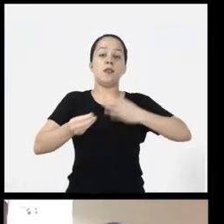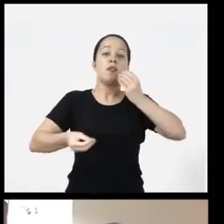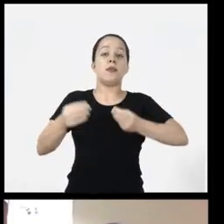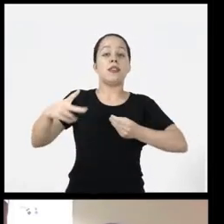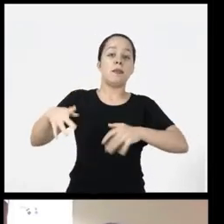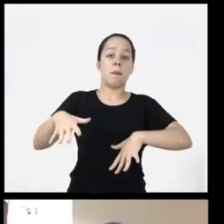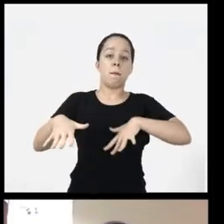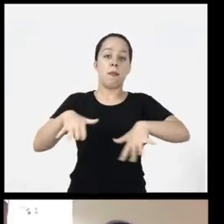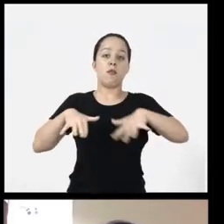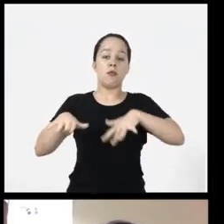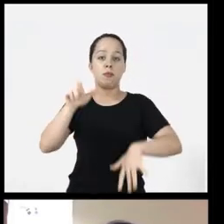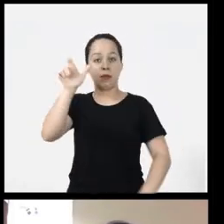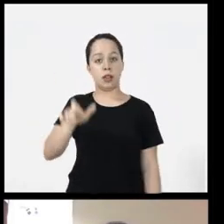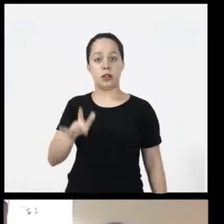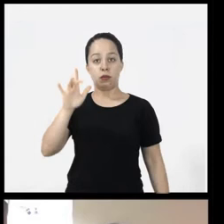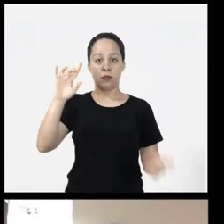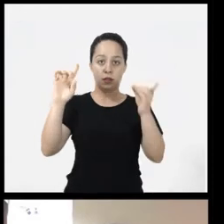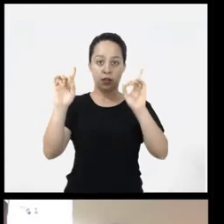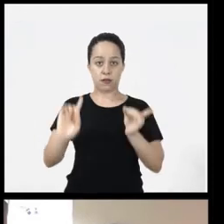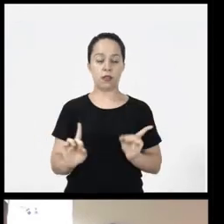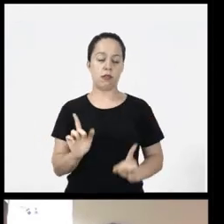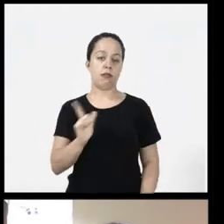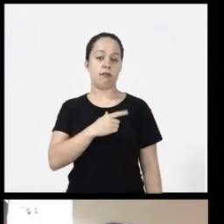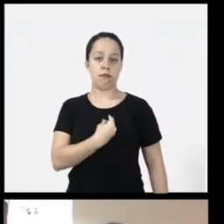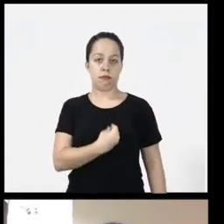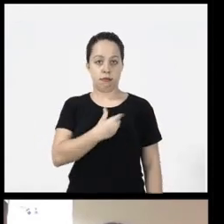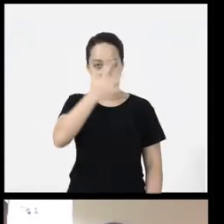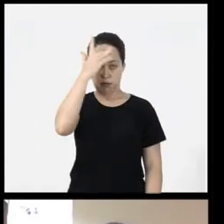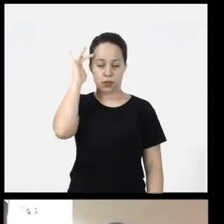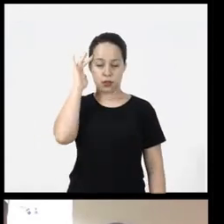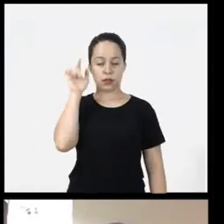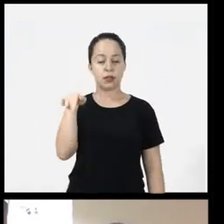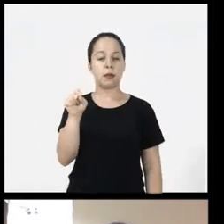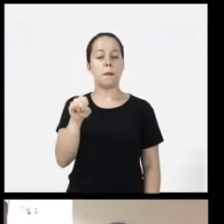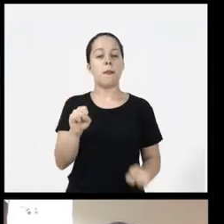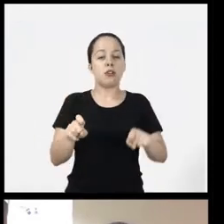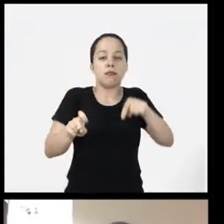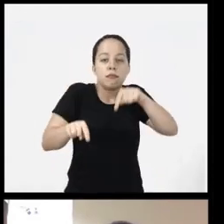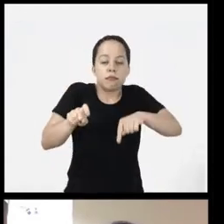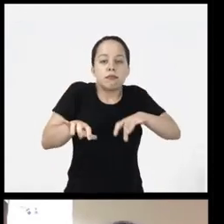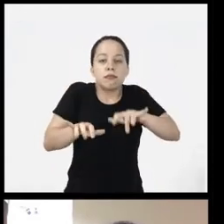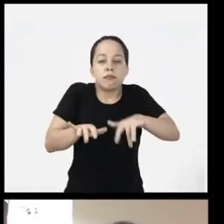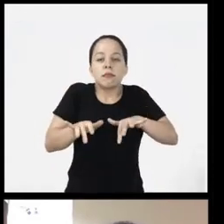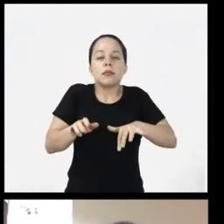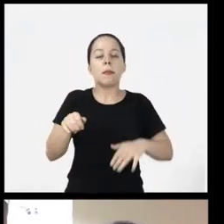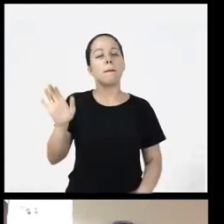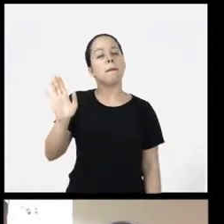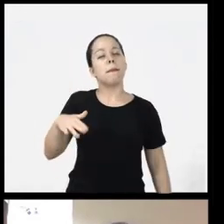that the user presents so I can have a low- cost trigger key trigger